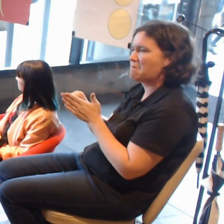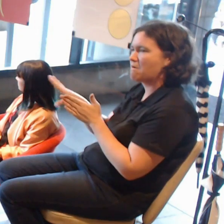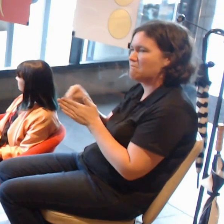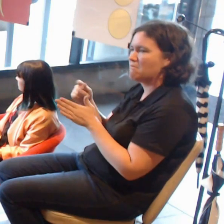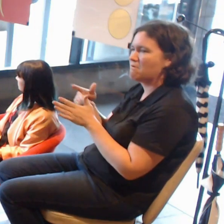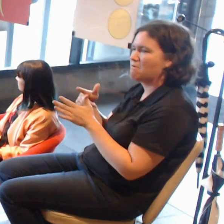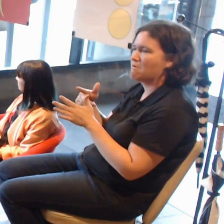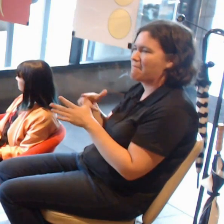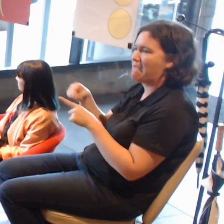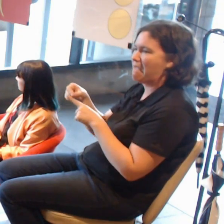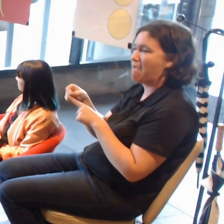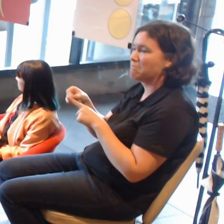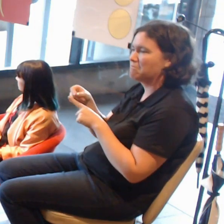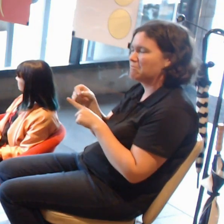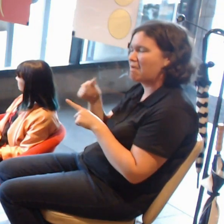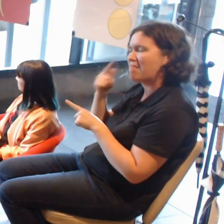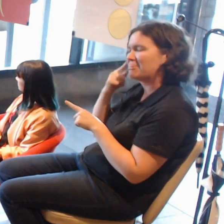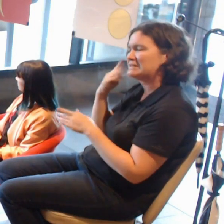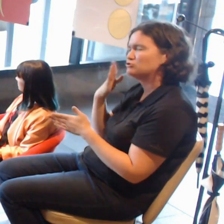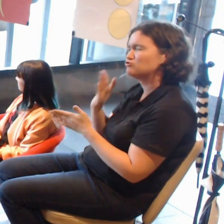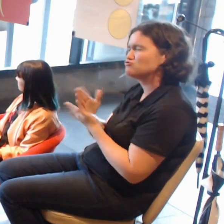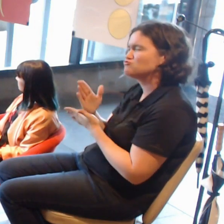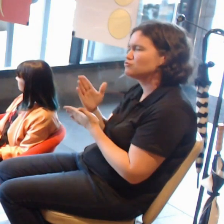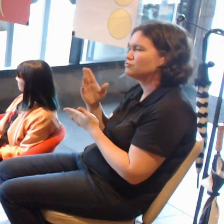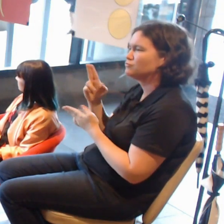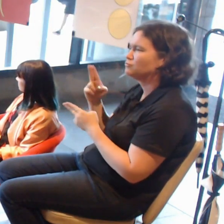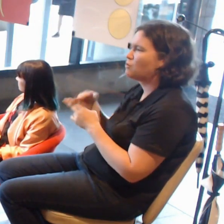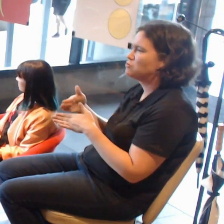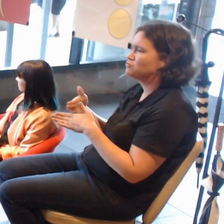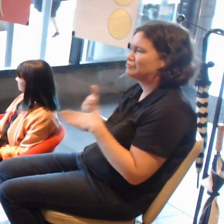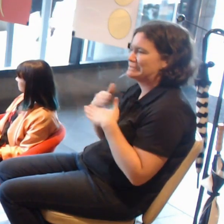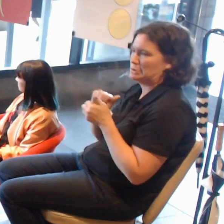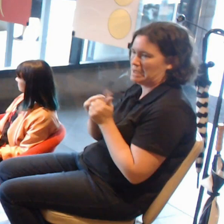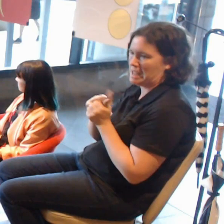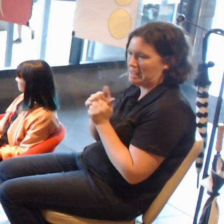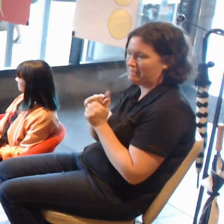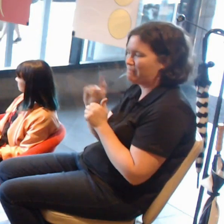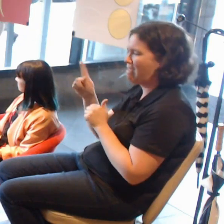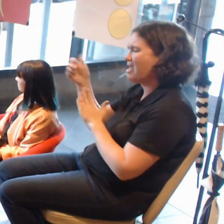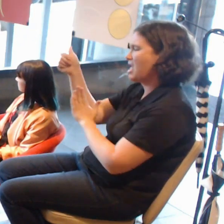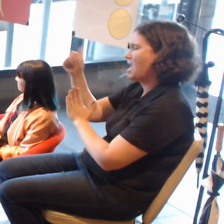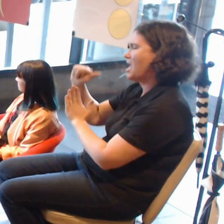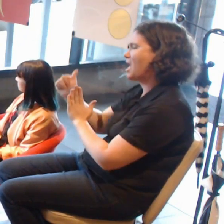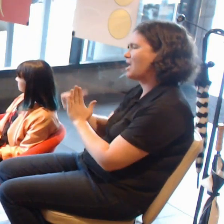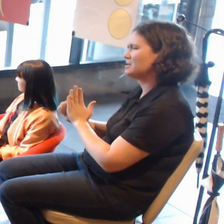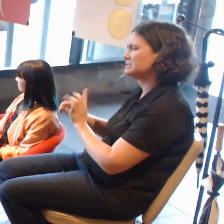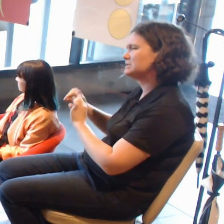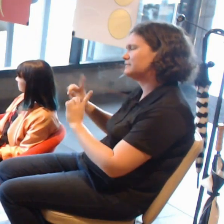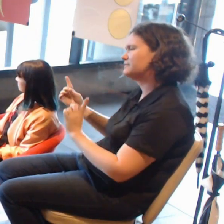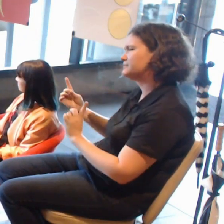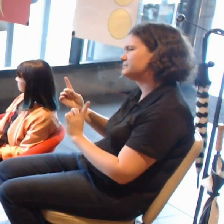But I think the art space is a bit different. It is a different sort of crowd. So I think it is definitely possible.